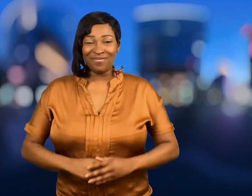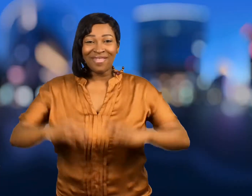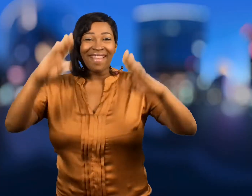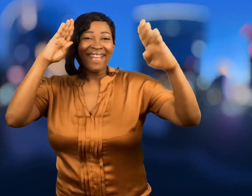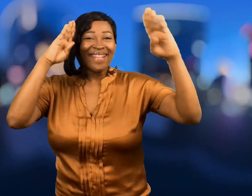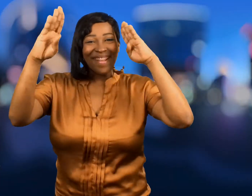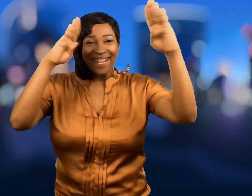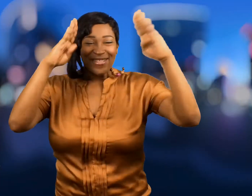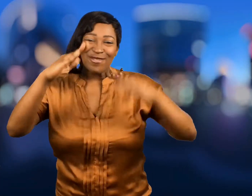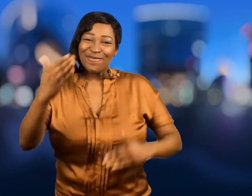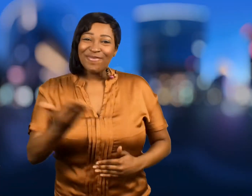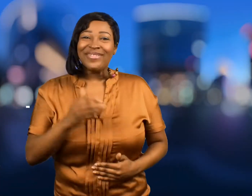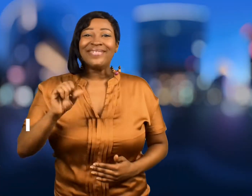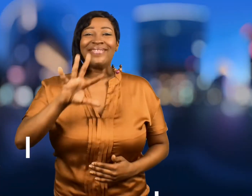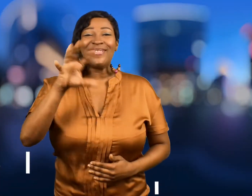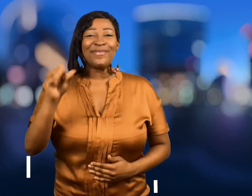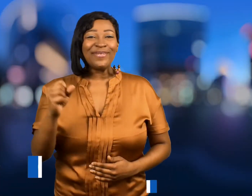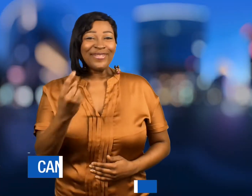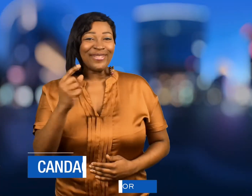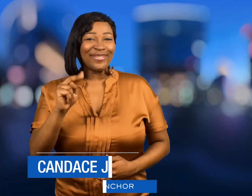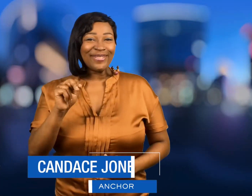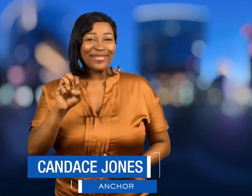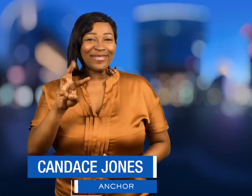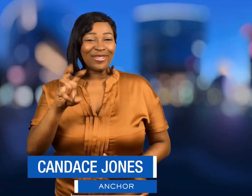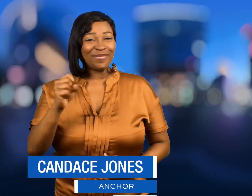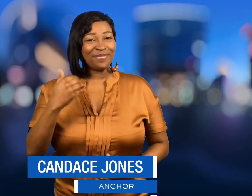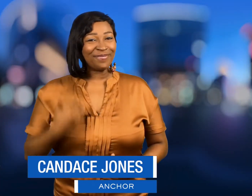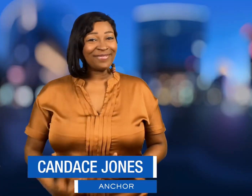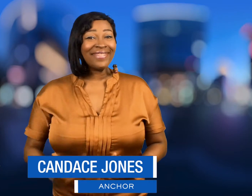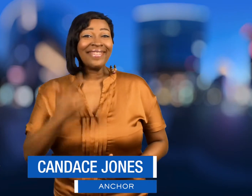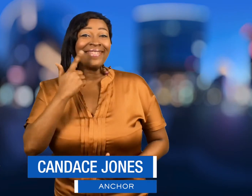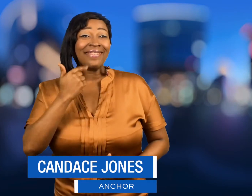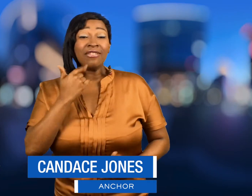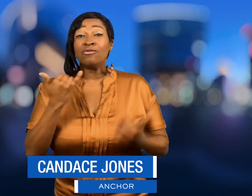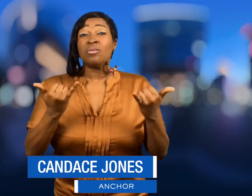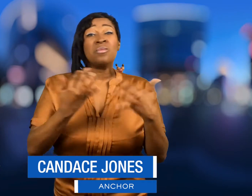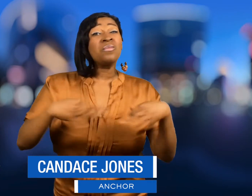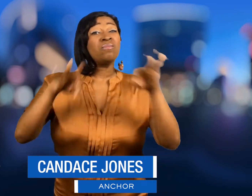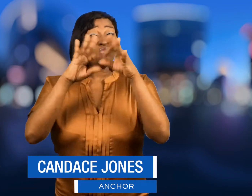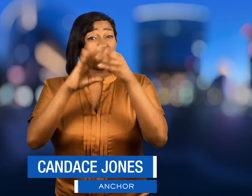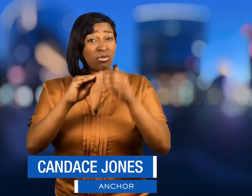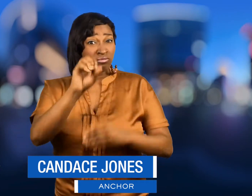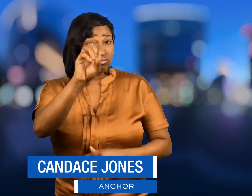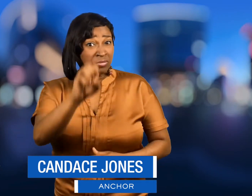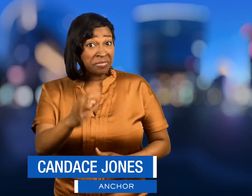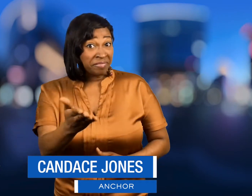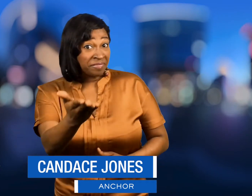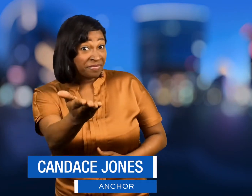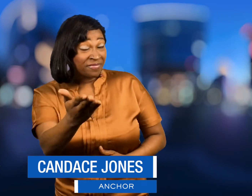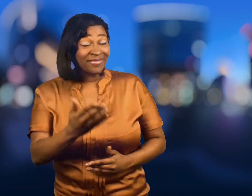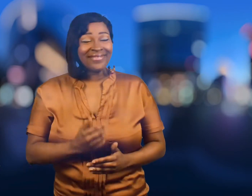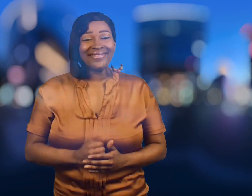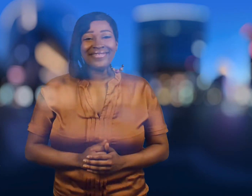Hello everyone. Welcome to Sign1News. I am Candace Jones. Here are your top stories for today.